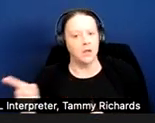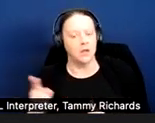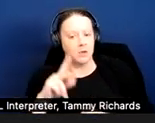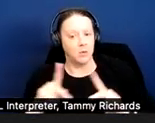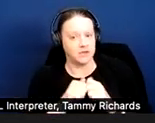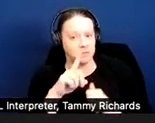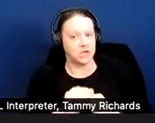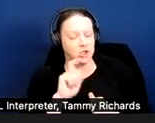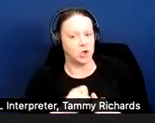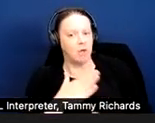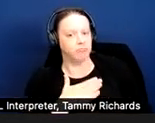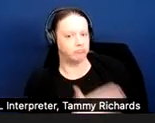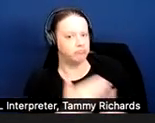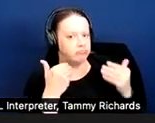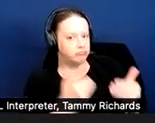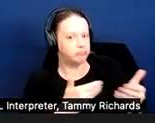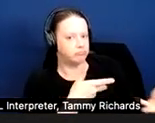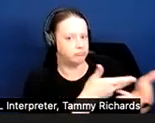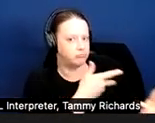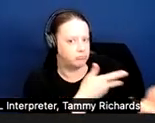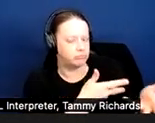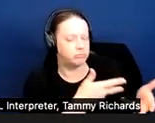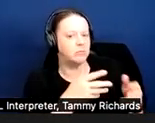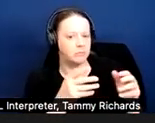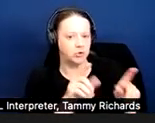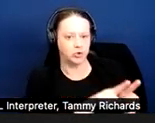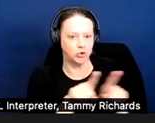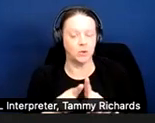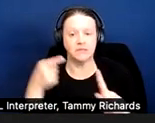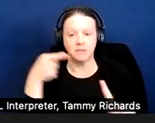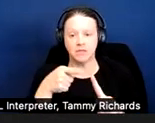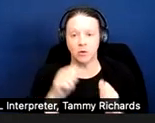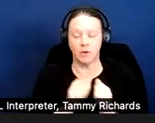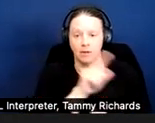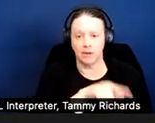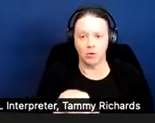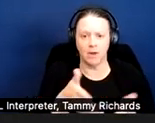when a landlord is asking for additional information or confirmation of disability when it may